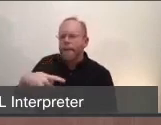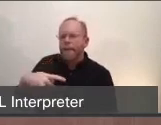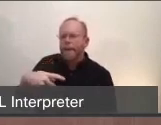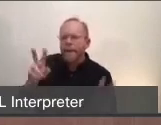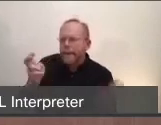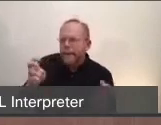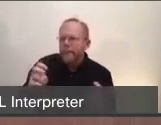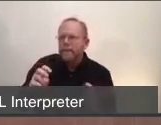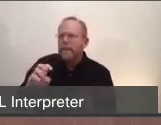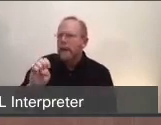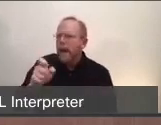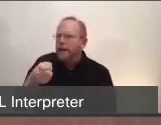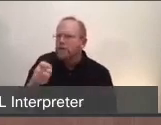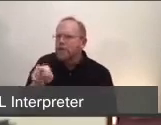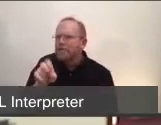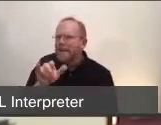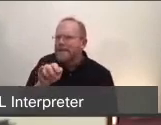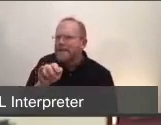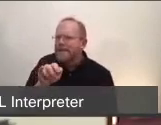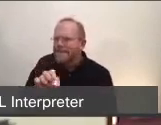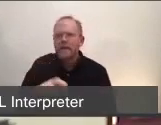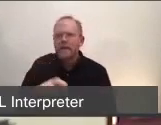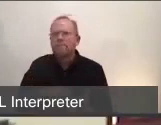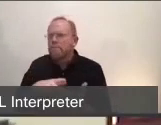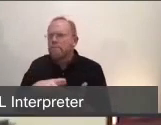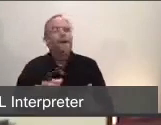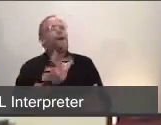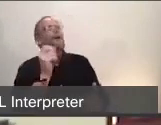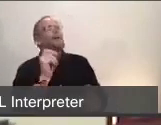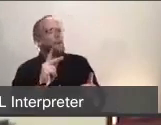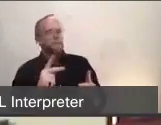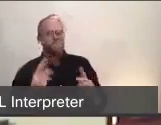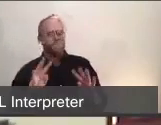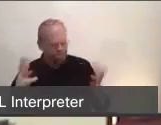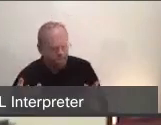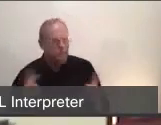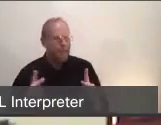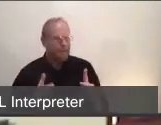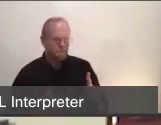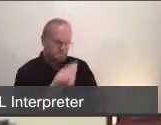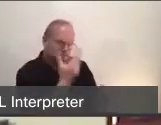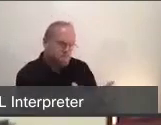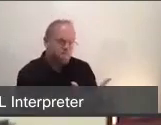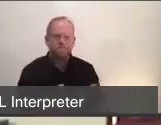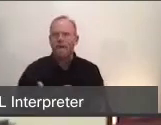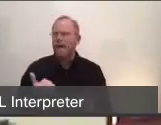everyone has been briefed on the plan. The different people that would have a role in making decisions to implement phases of the plan